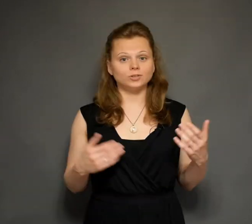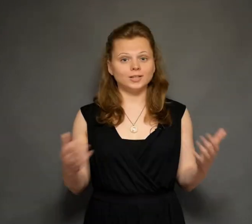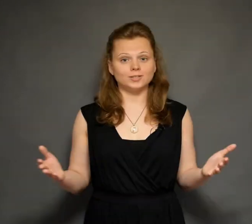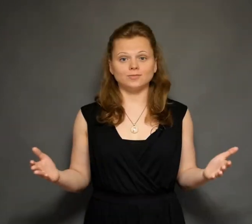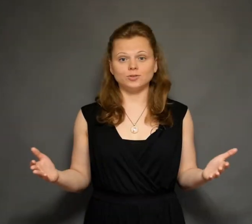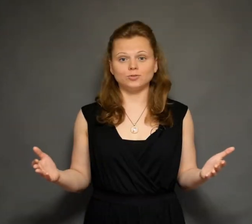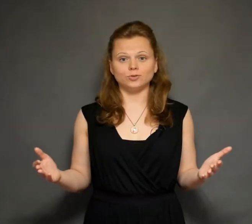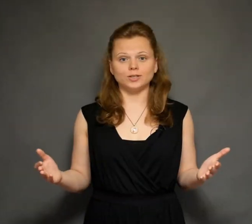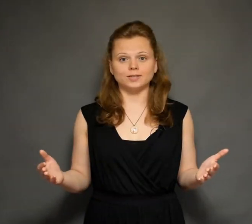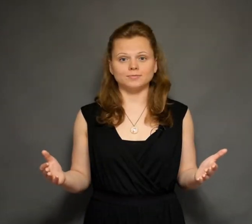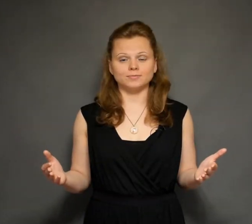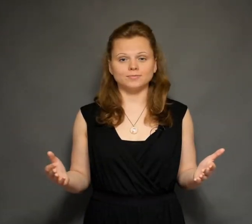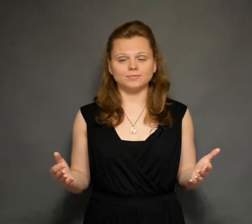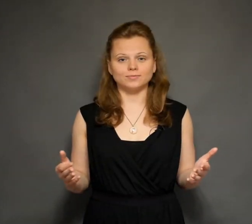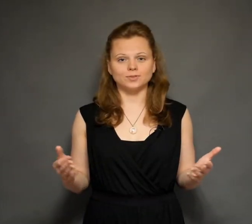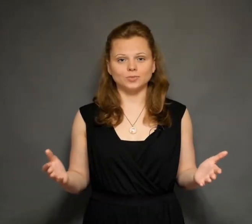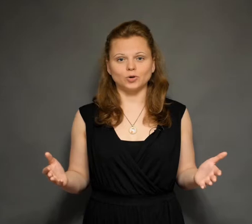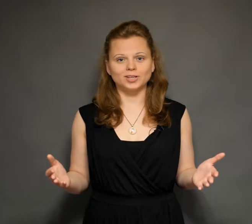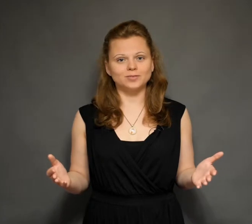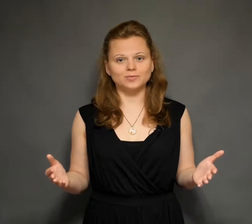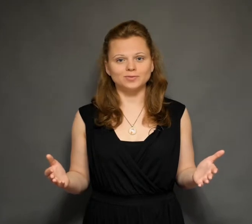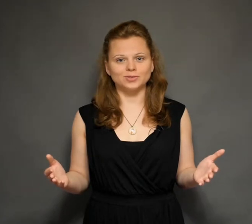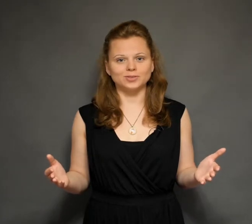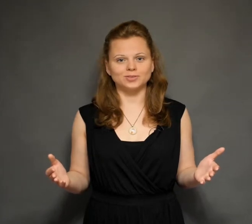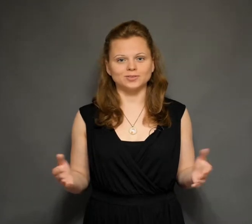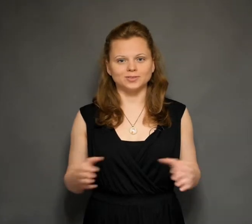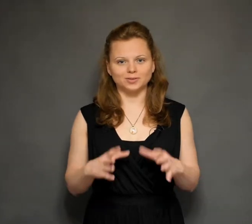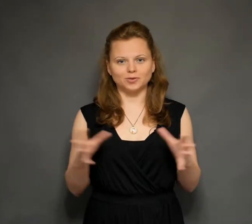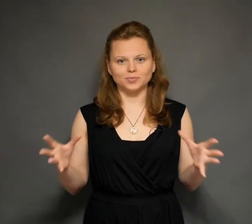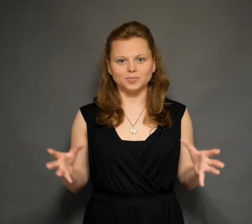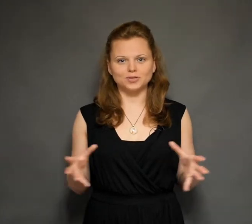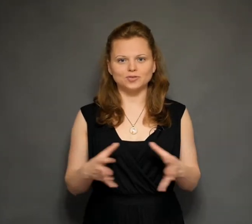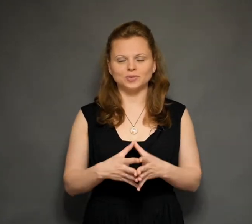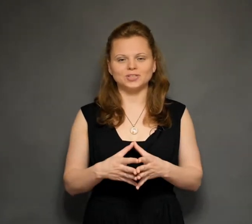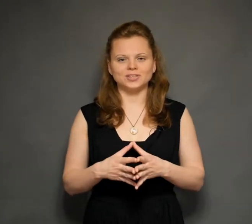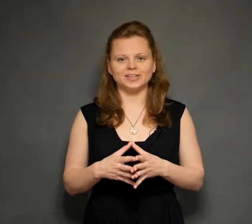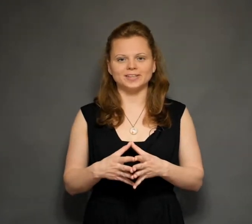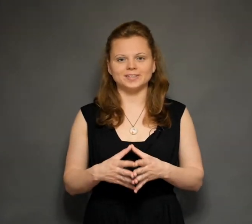A third video on the archives of this mini-series, and here